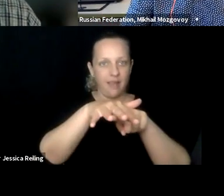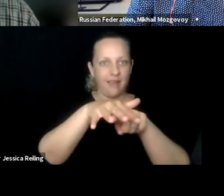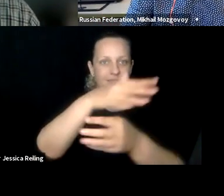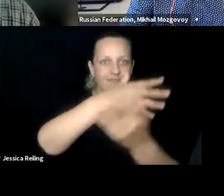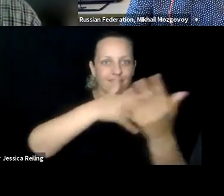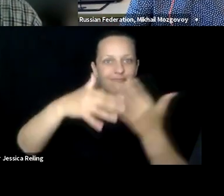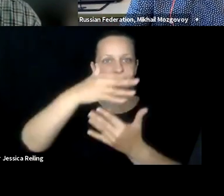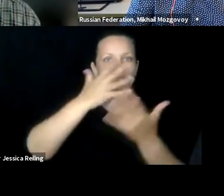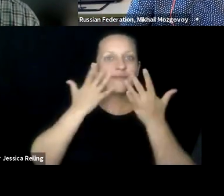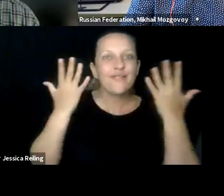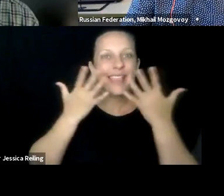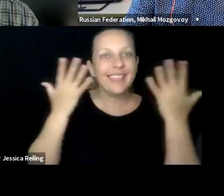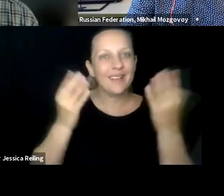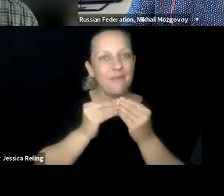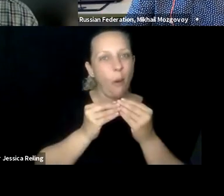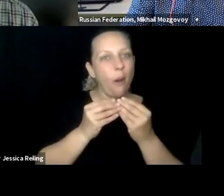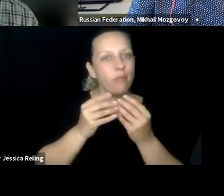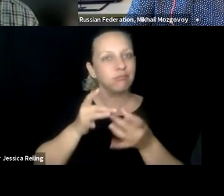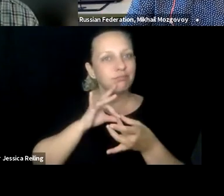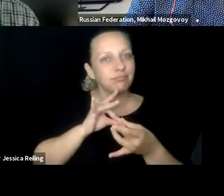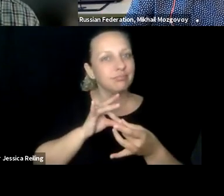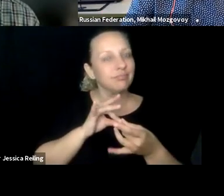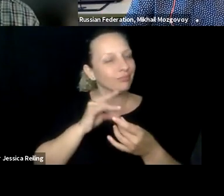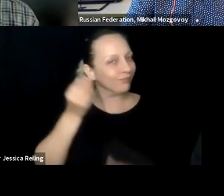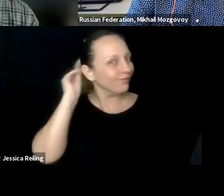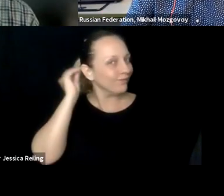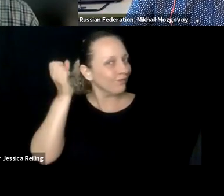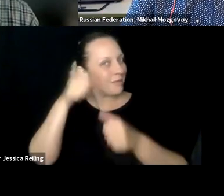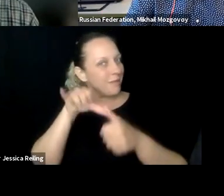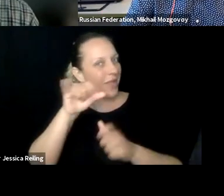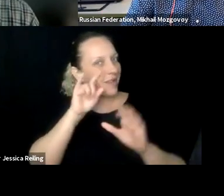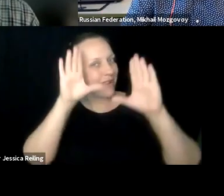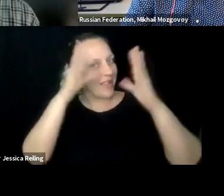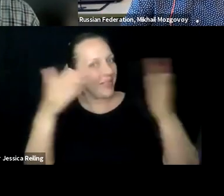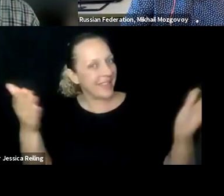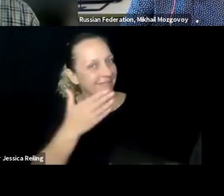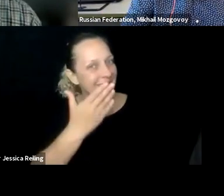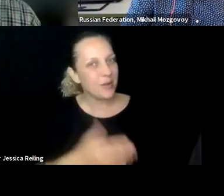this helps to combine them and to make them more friendly with our students. And I think that's a great thing, and we shouldn't forget